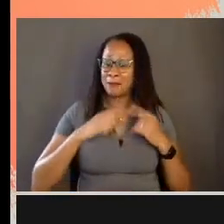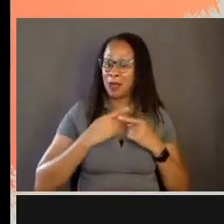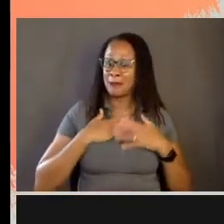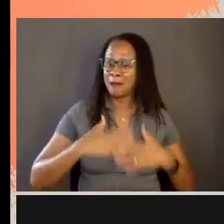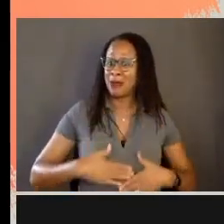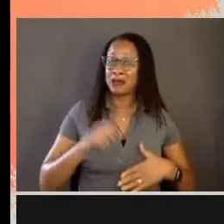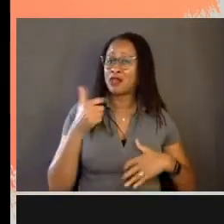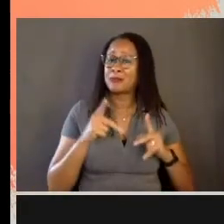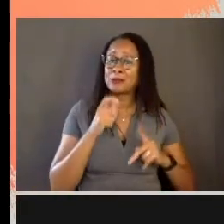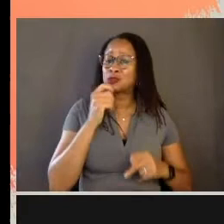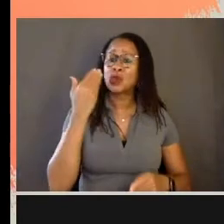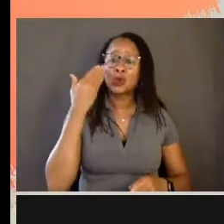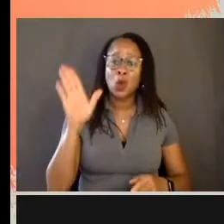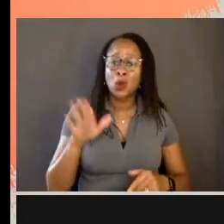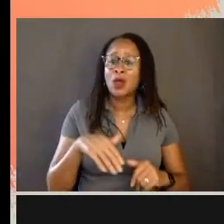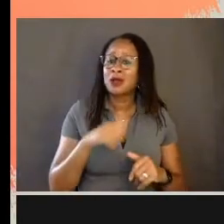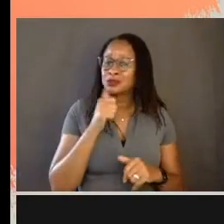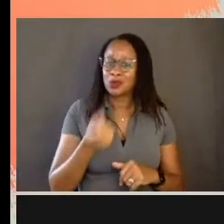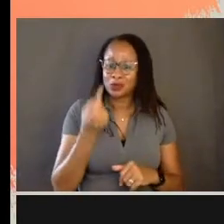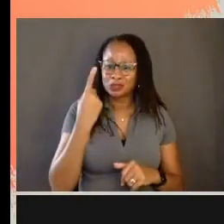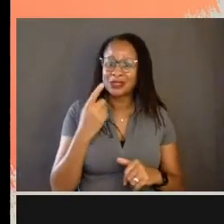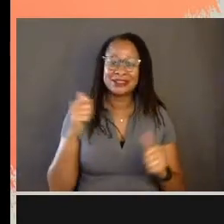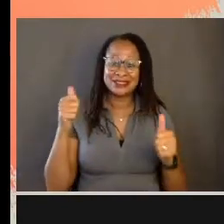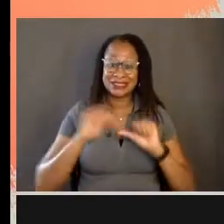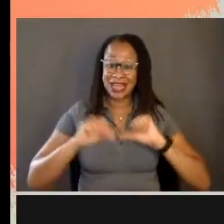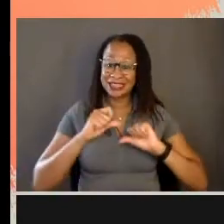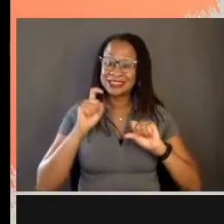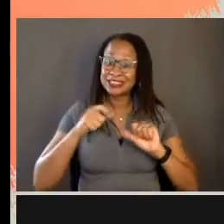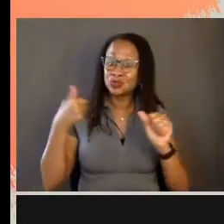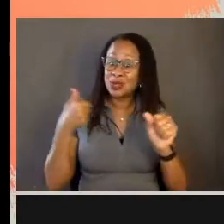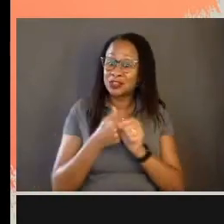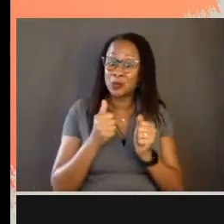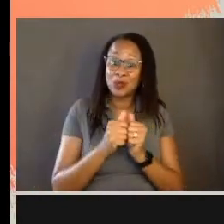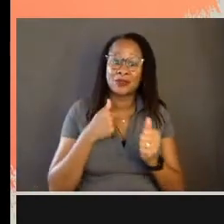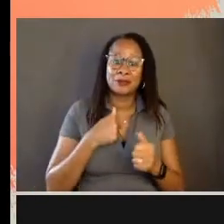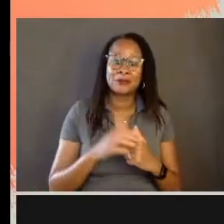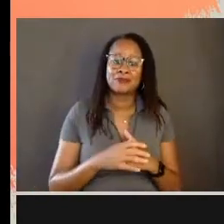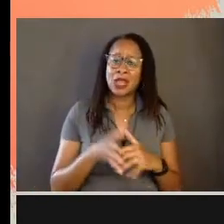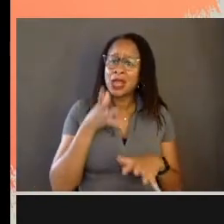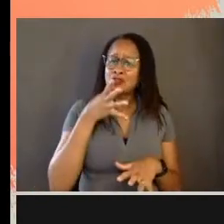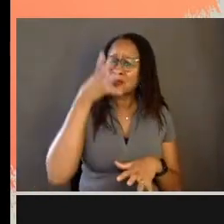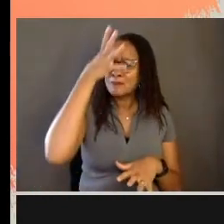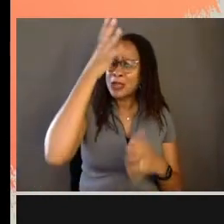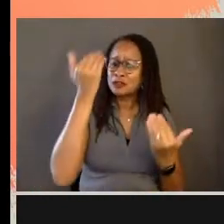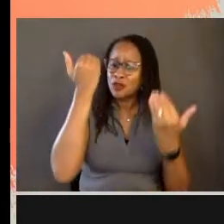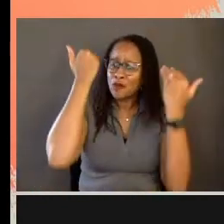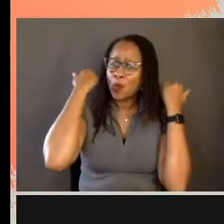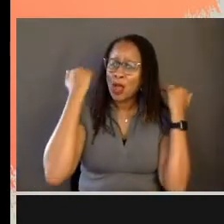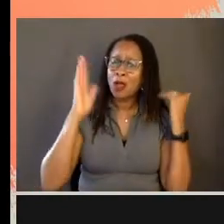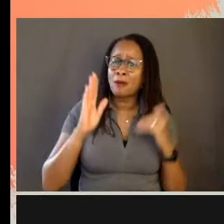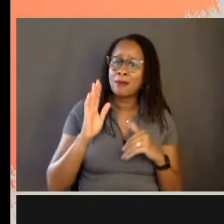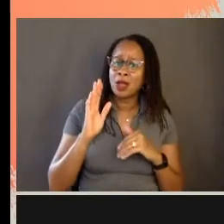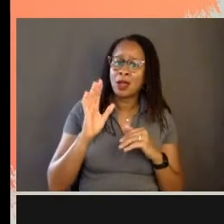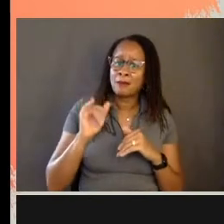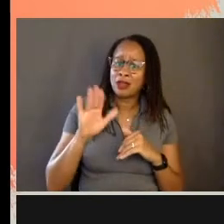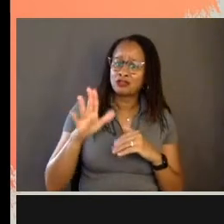or don't understand, like science needs to catch up with me. Your parents must be overwhelmed by your desire for all these changes.